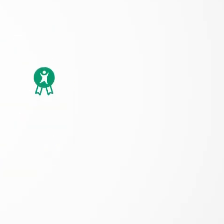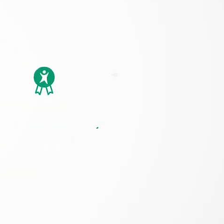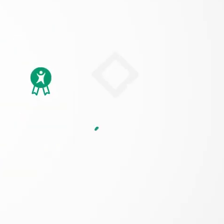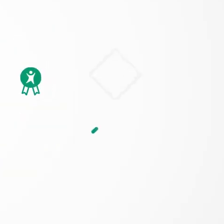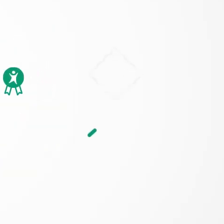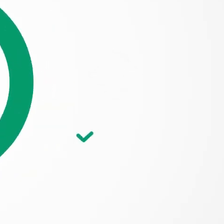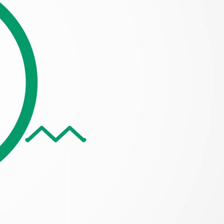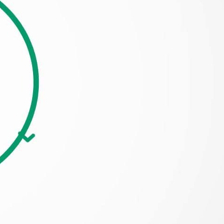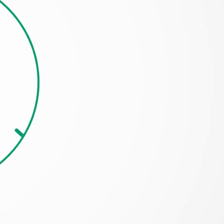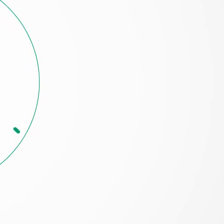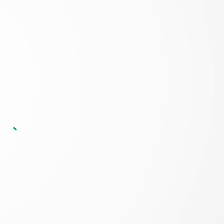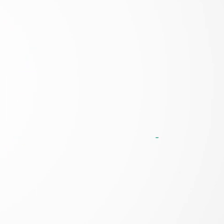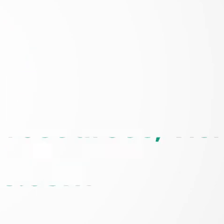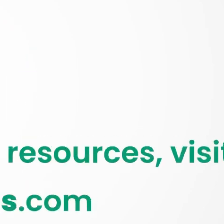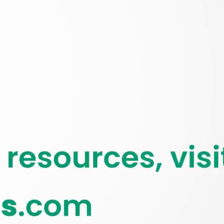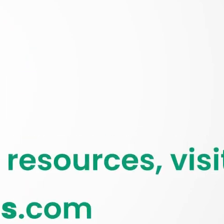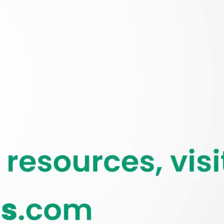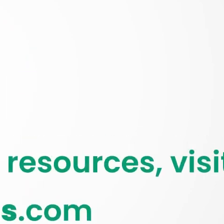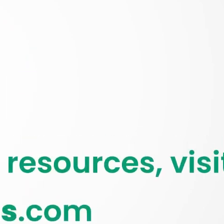you guys all next Thursday. Bye bye. [END OF WEBINAR]